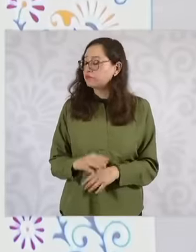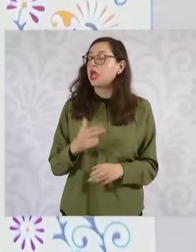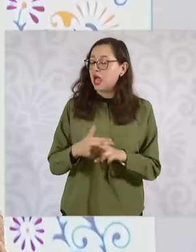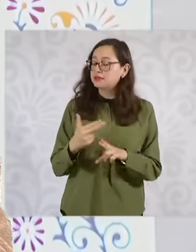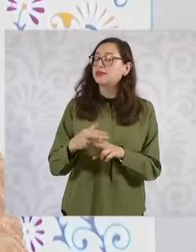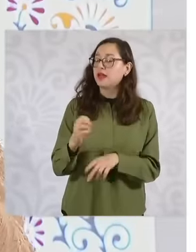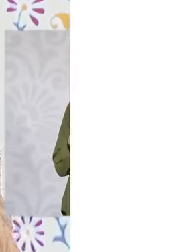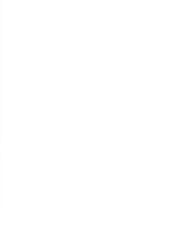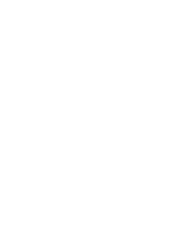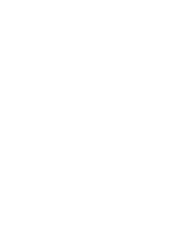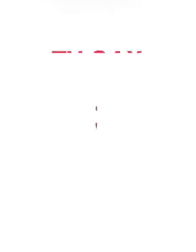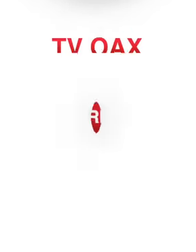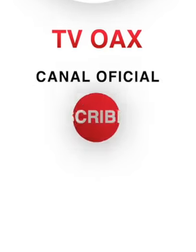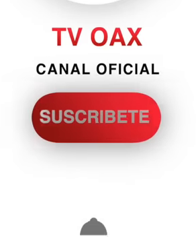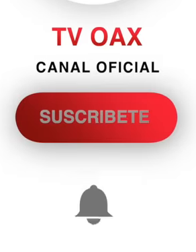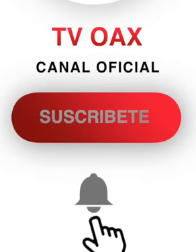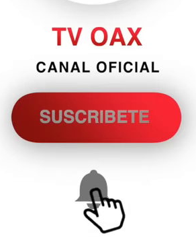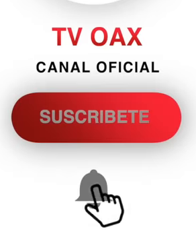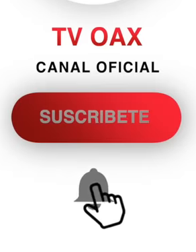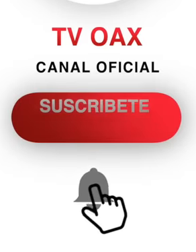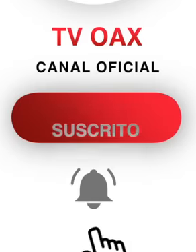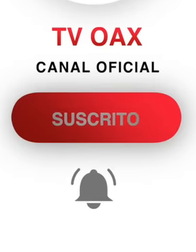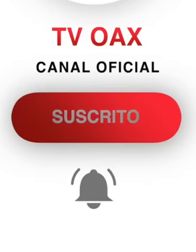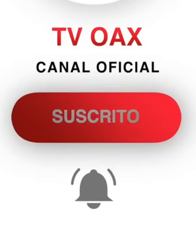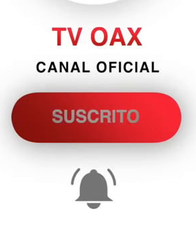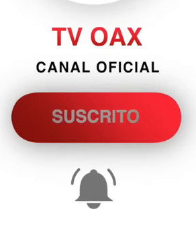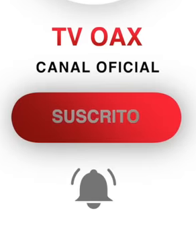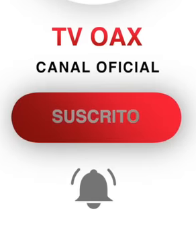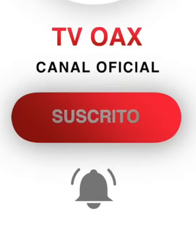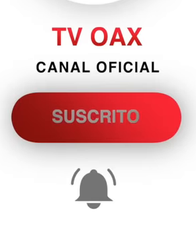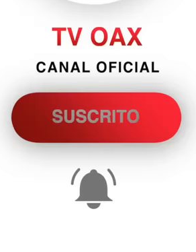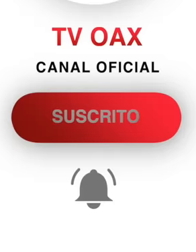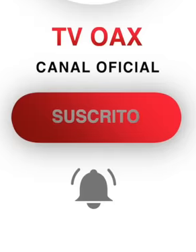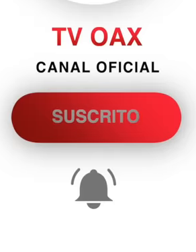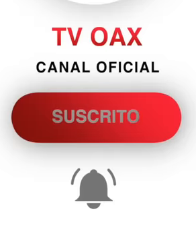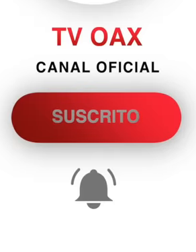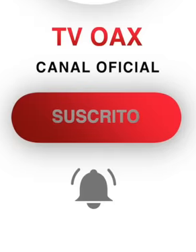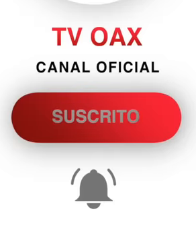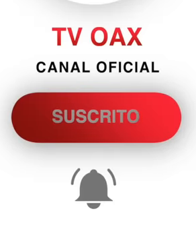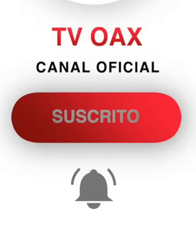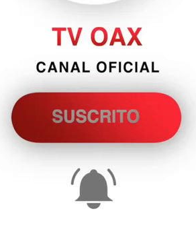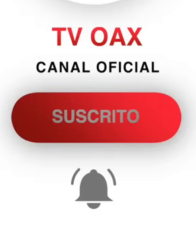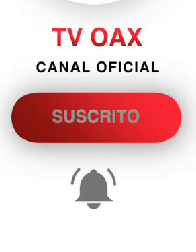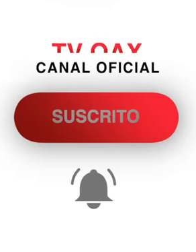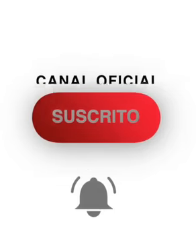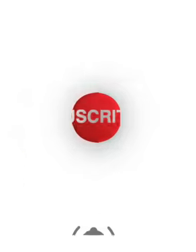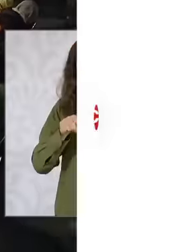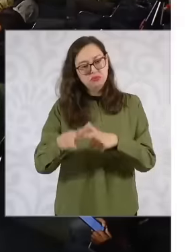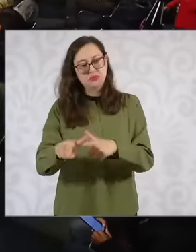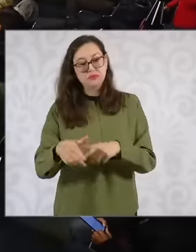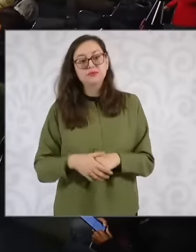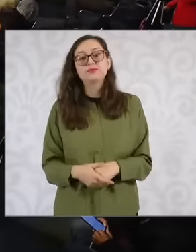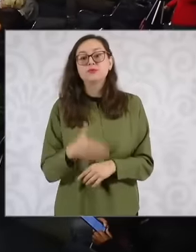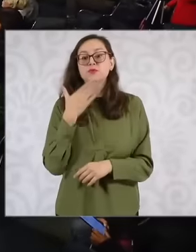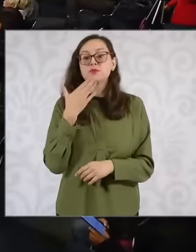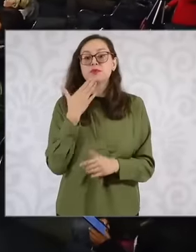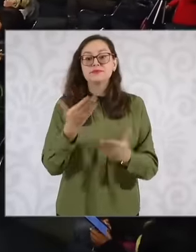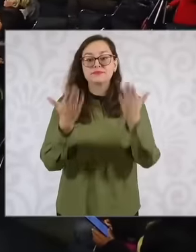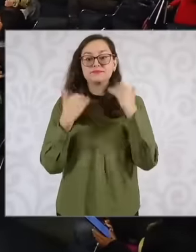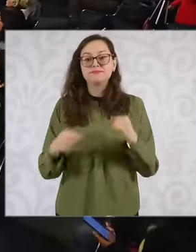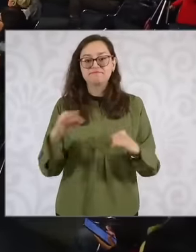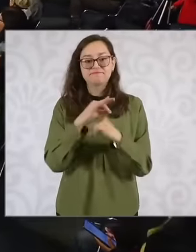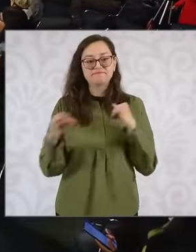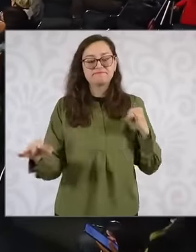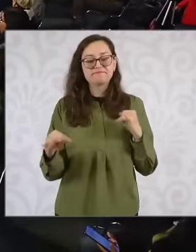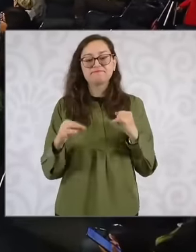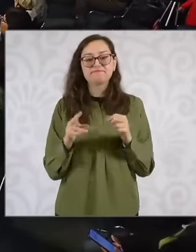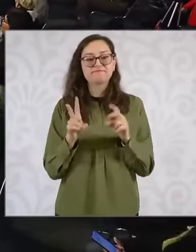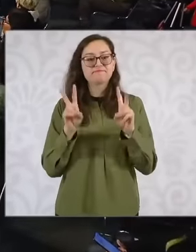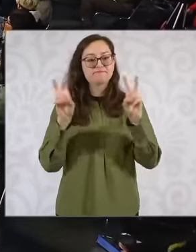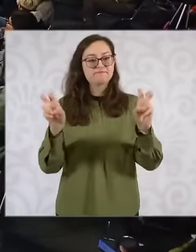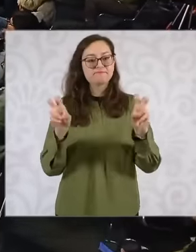mayors some repeated others They are new Thank you well now we are closing with a healthy life